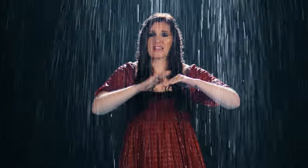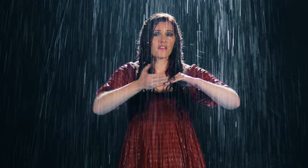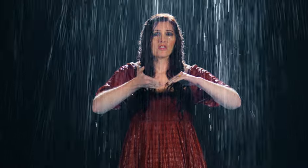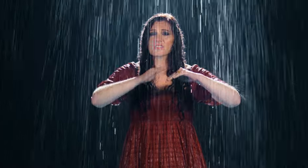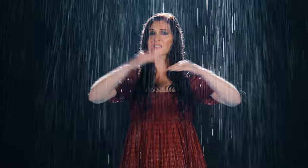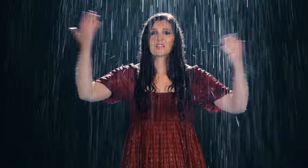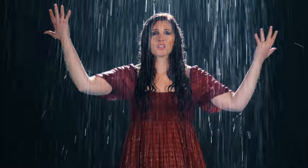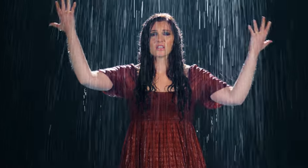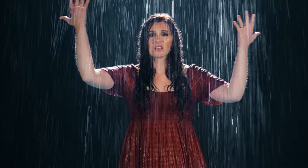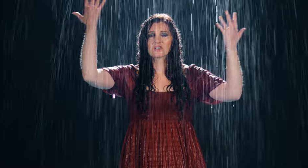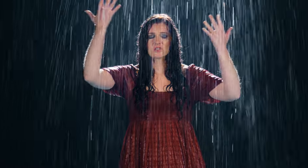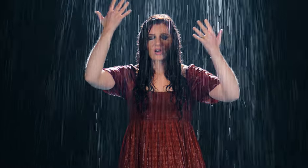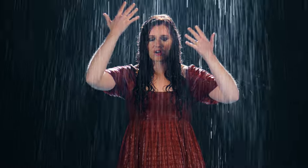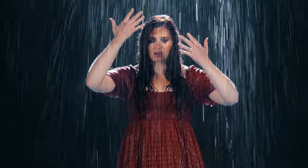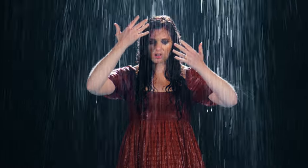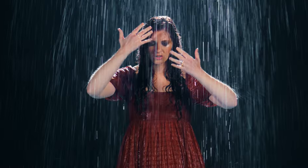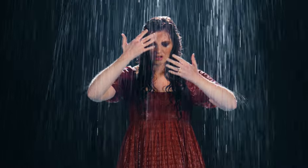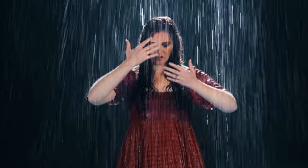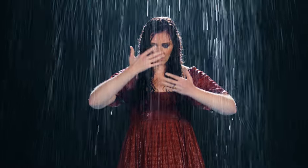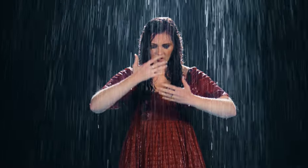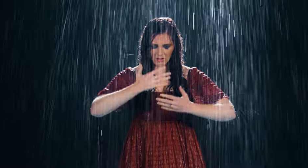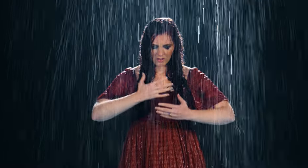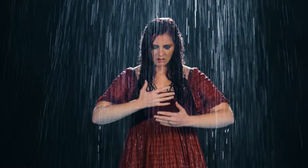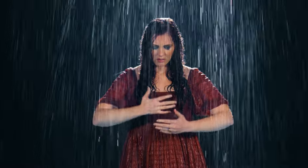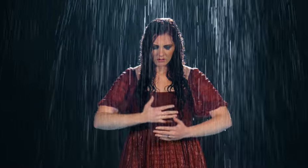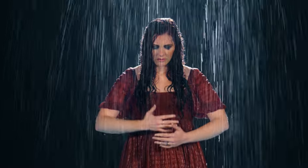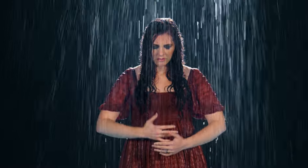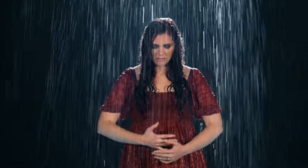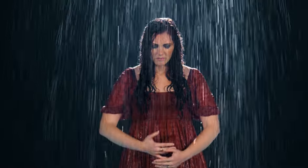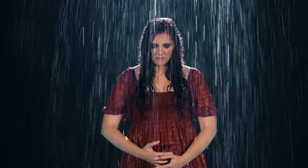And every second it gets darker